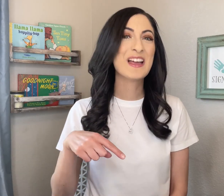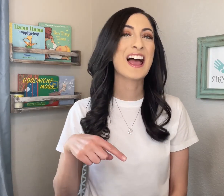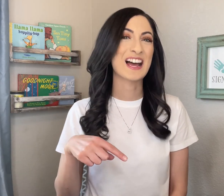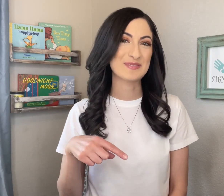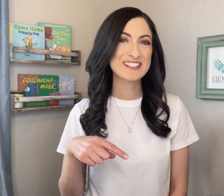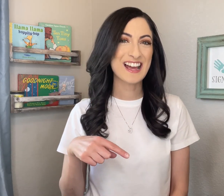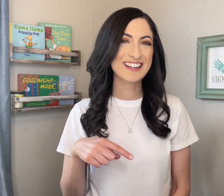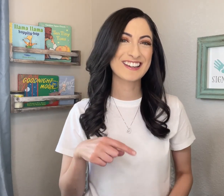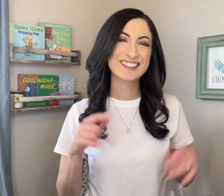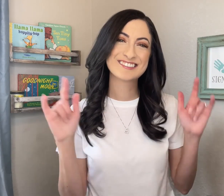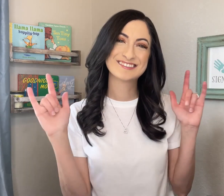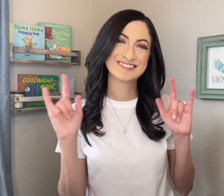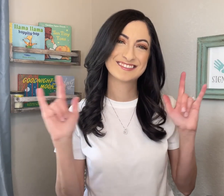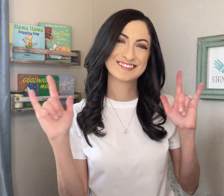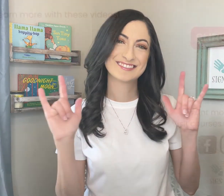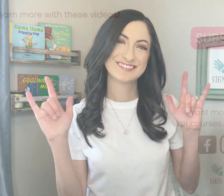Happy signing!